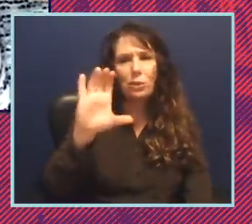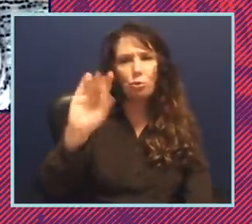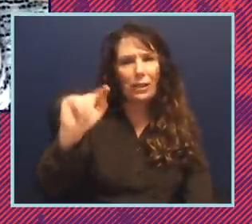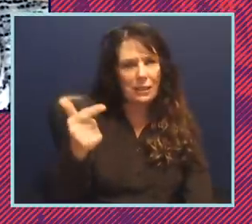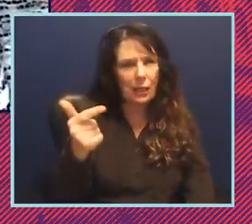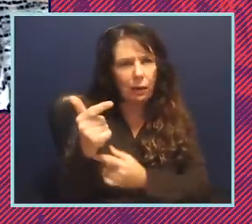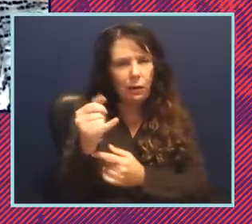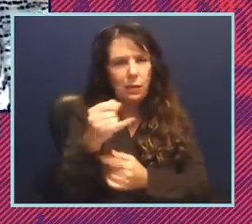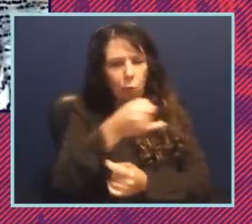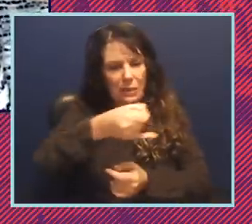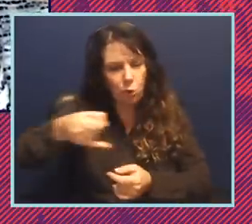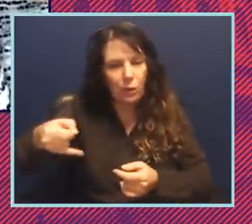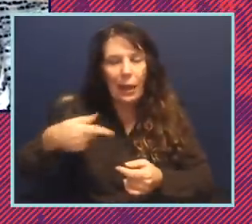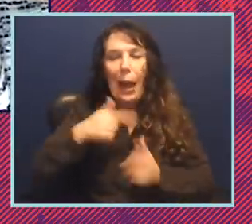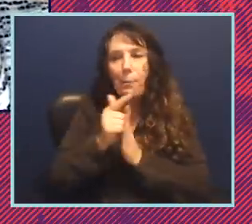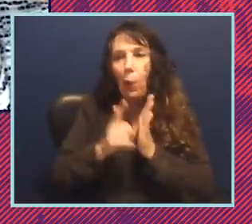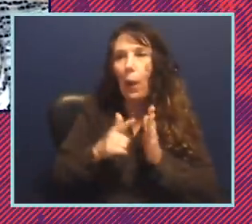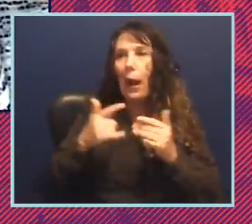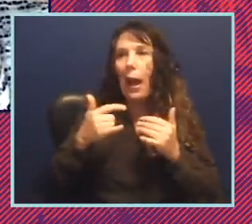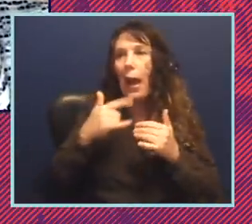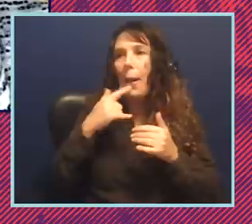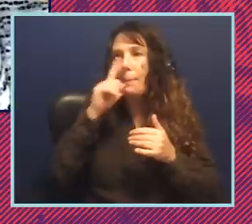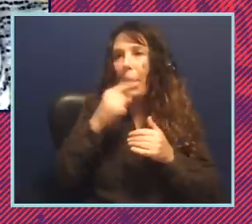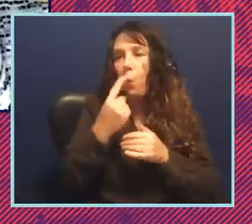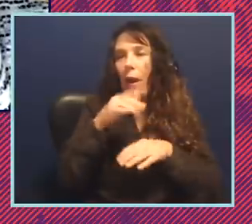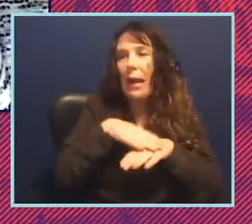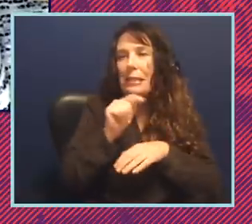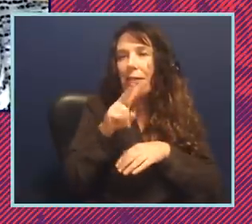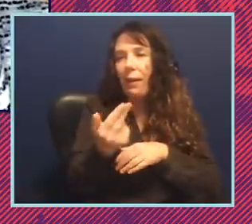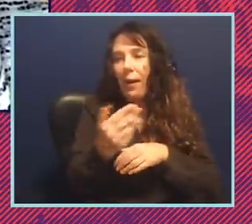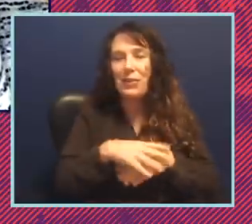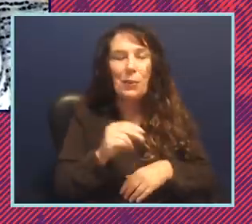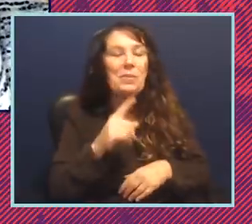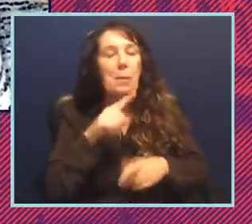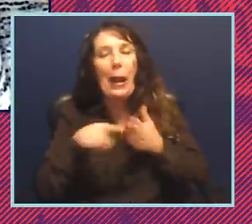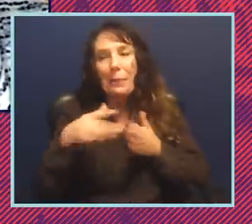i'm a lawyer i play one on tv and i pay my bar license fees but i don't really understand walk me